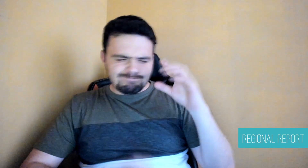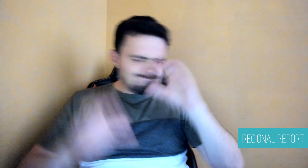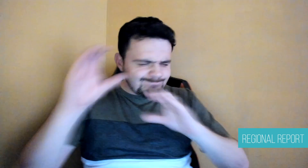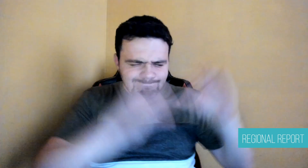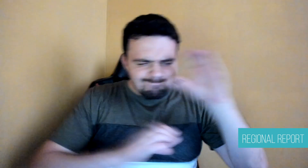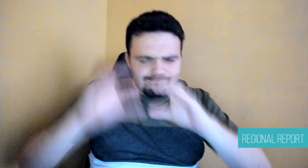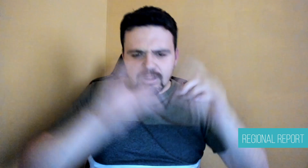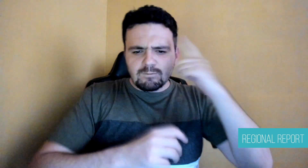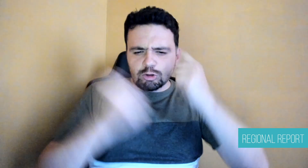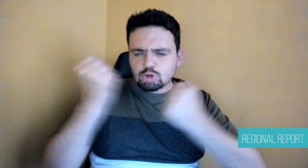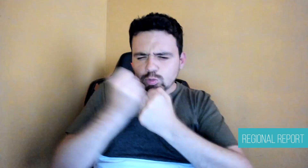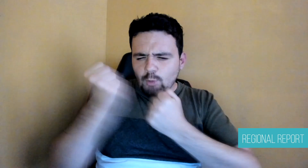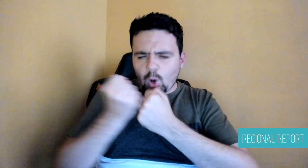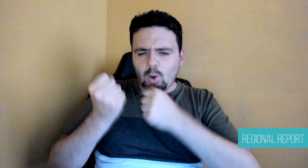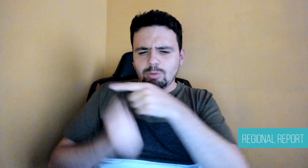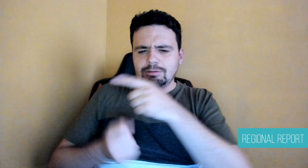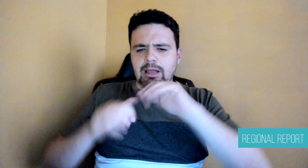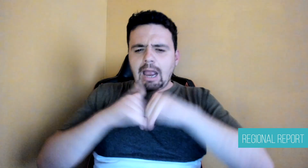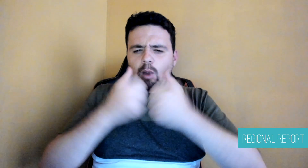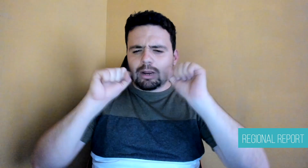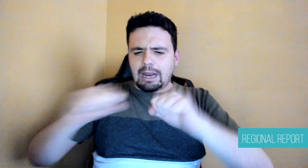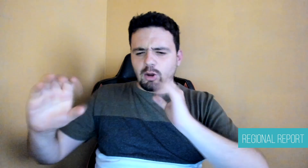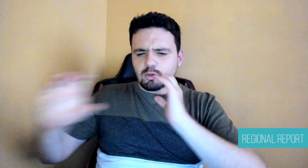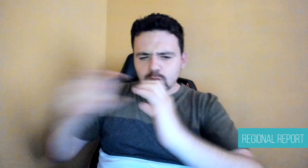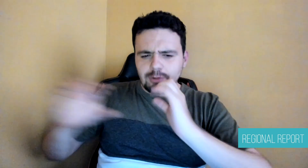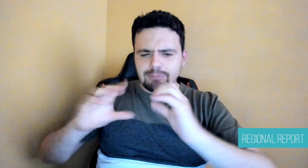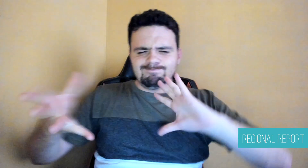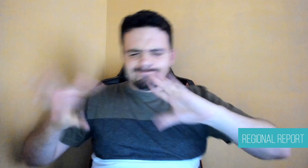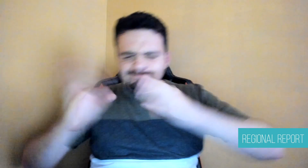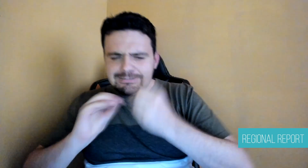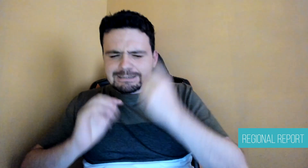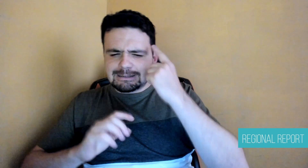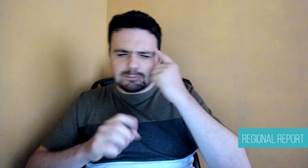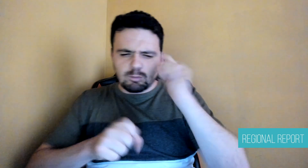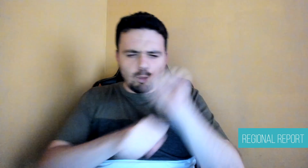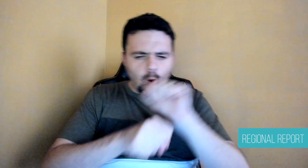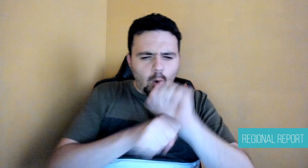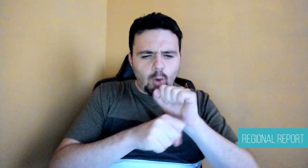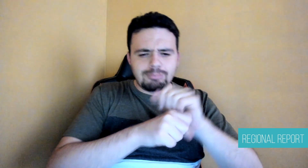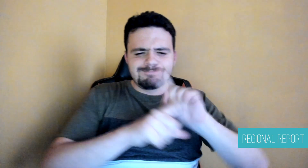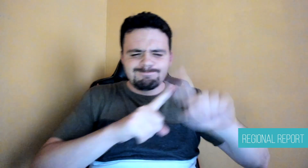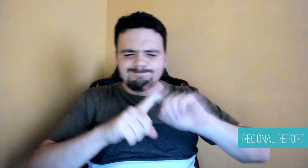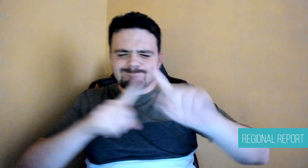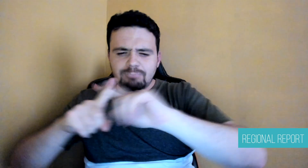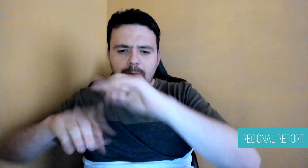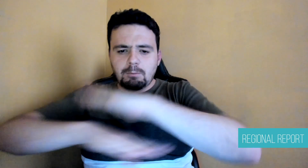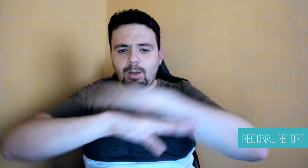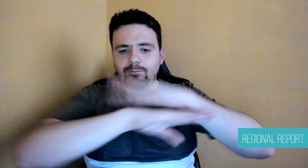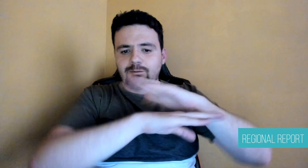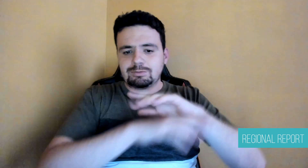we looked for a way to communicate, we applied the